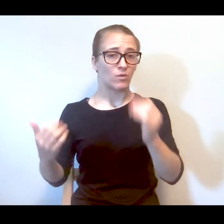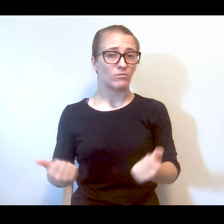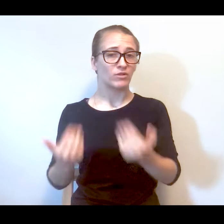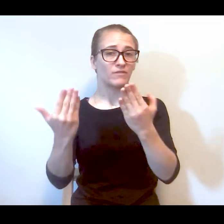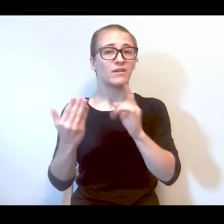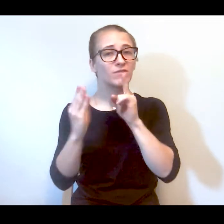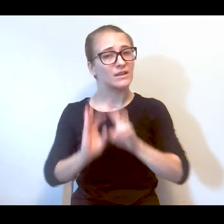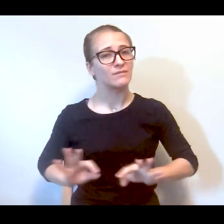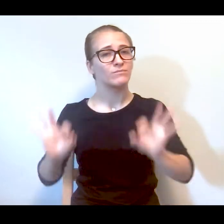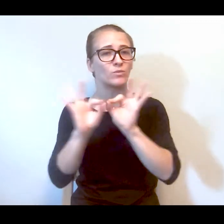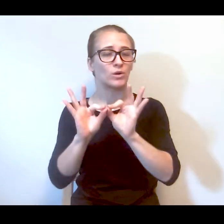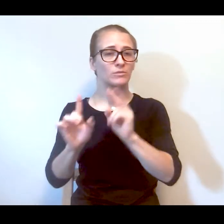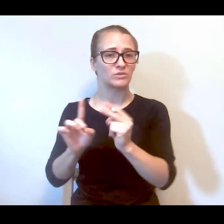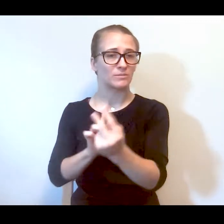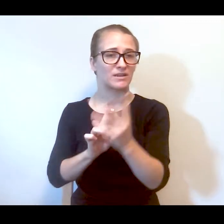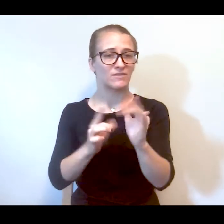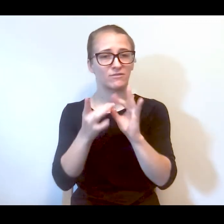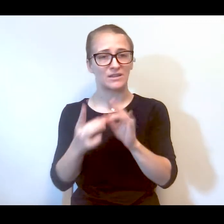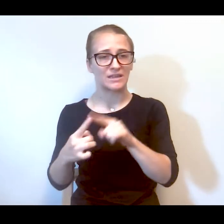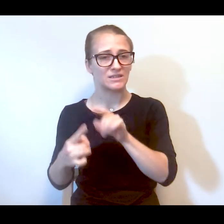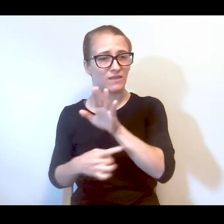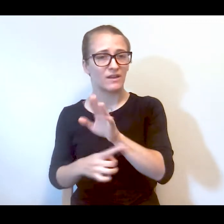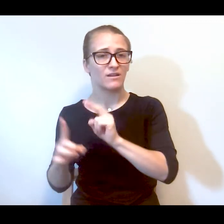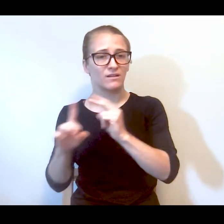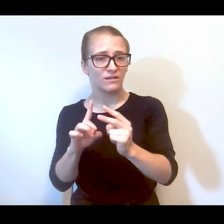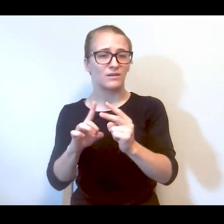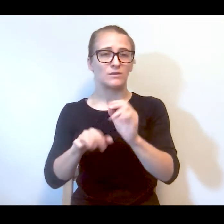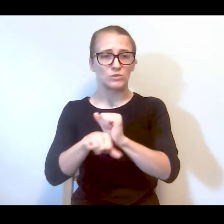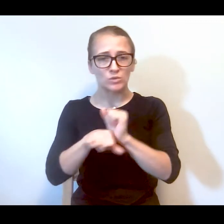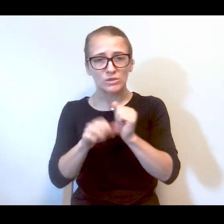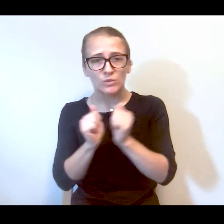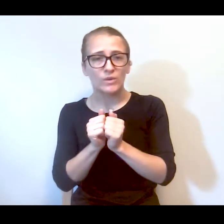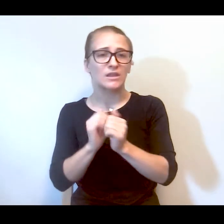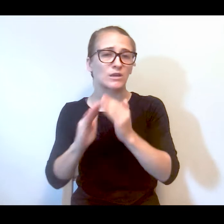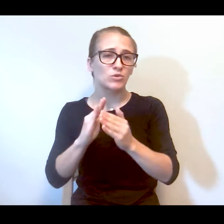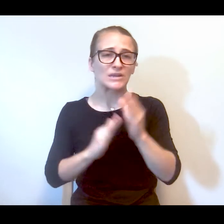valuable perspectives that are grounded in our experiences with this community, grounded with their